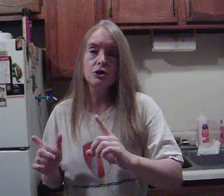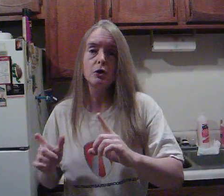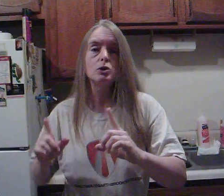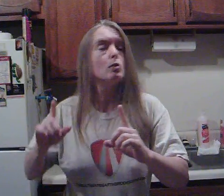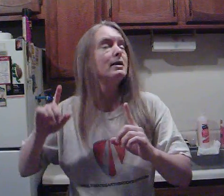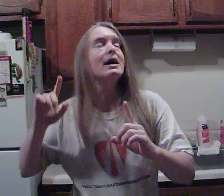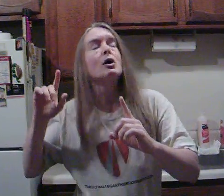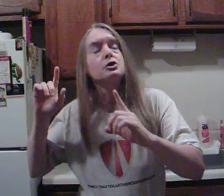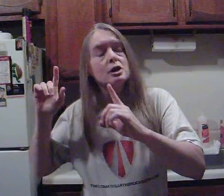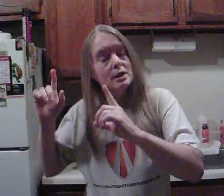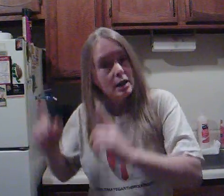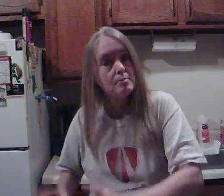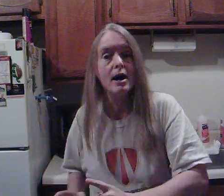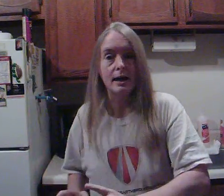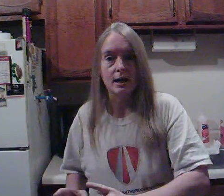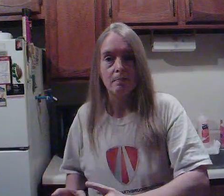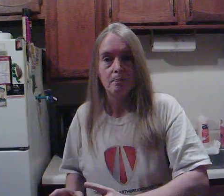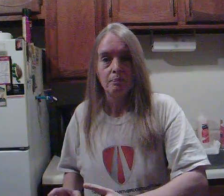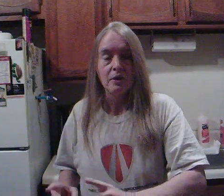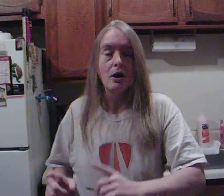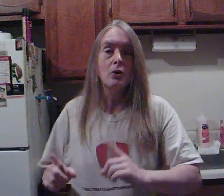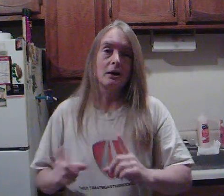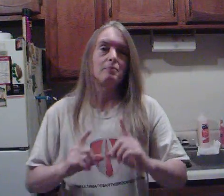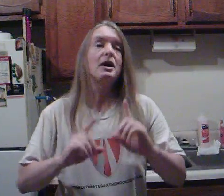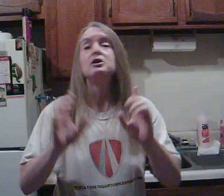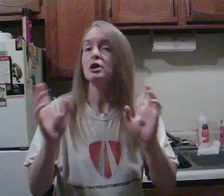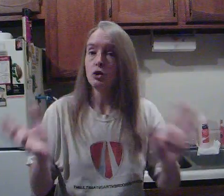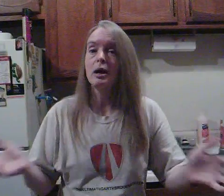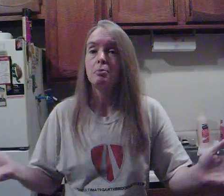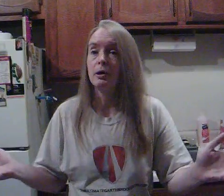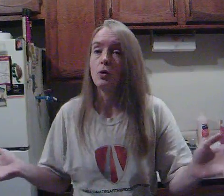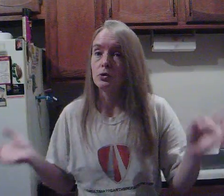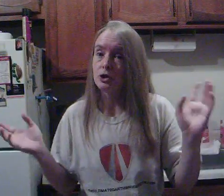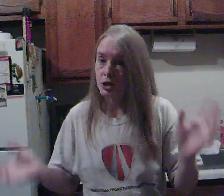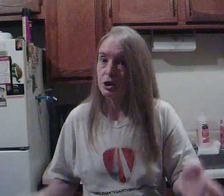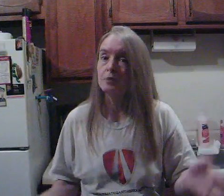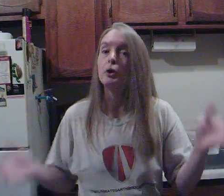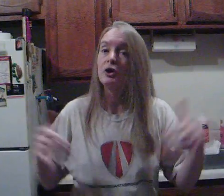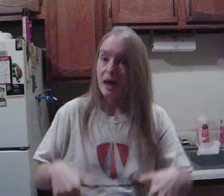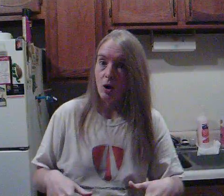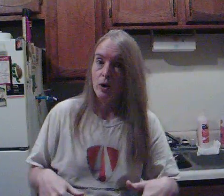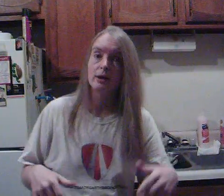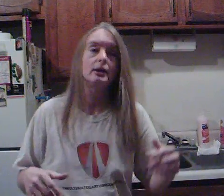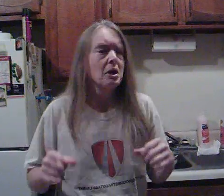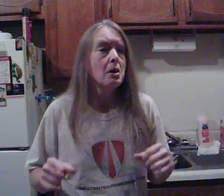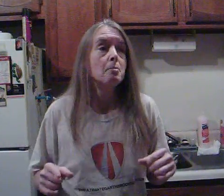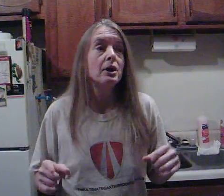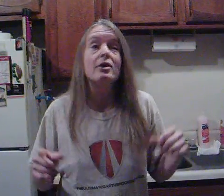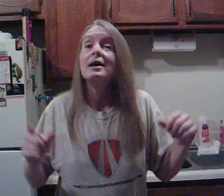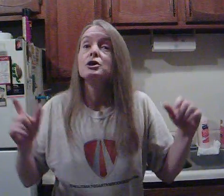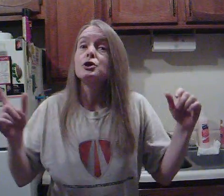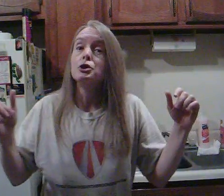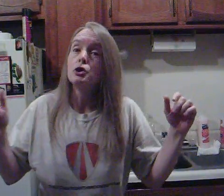in the series will be out in May. ok and yes you can Pre order the 16th book now. But it's gonna do